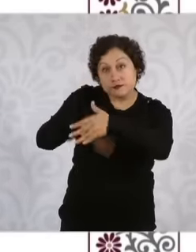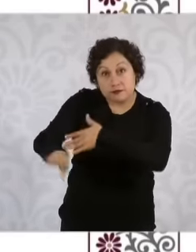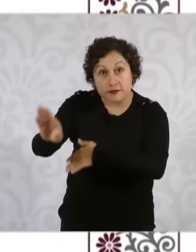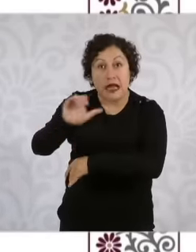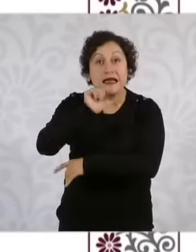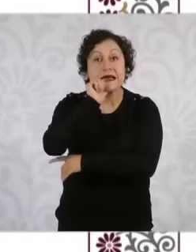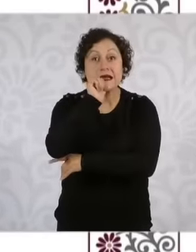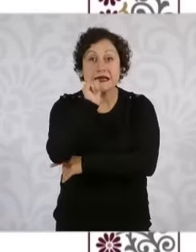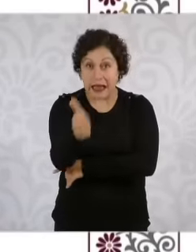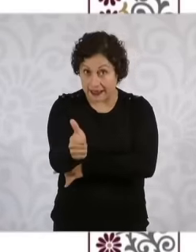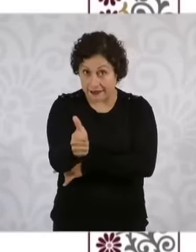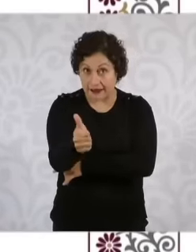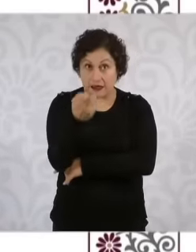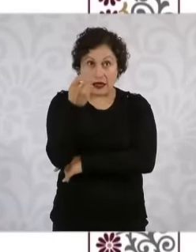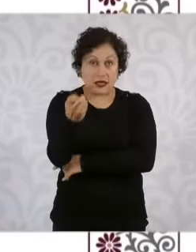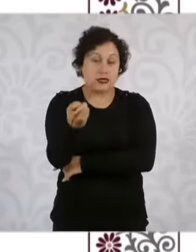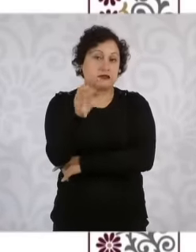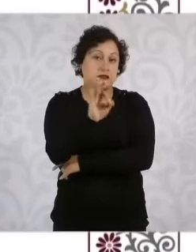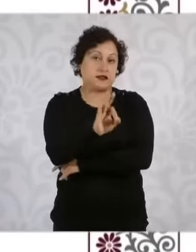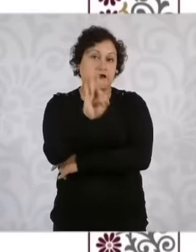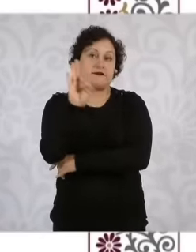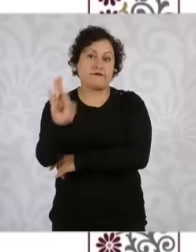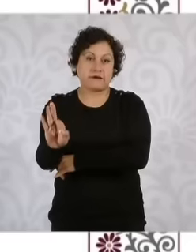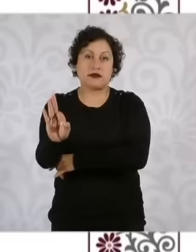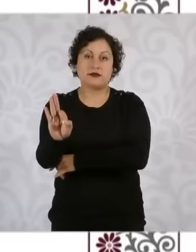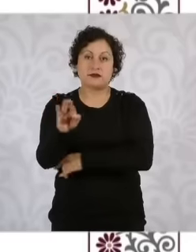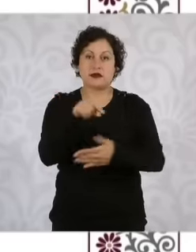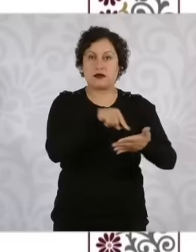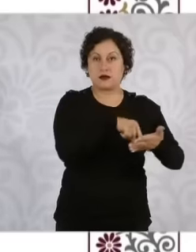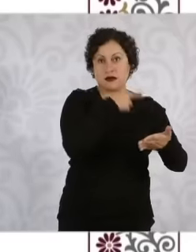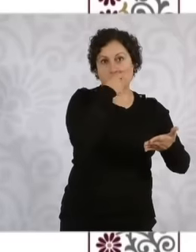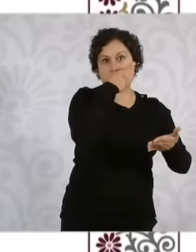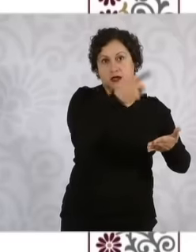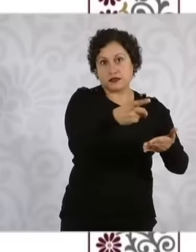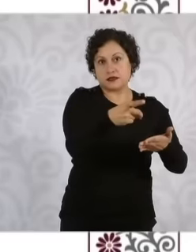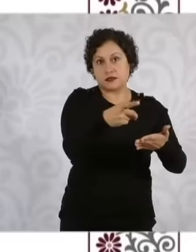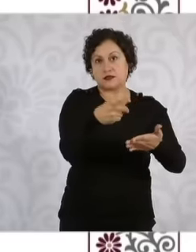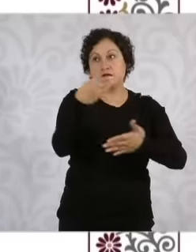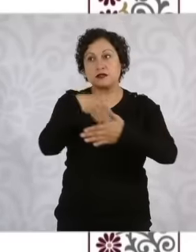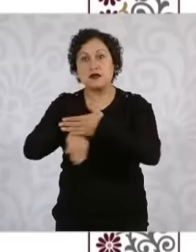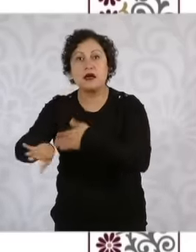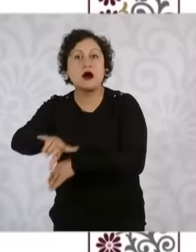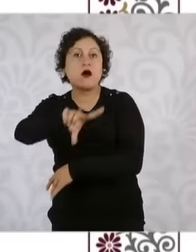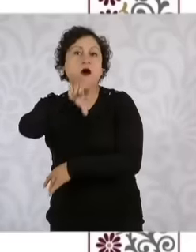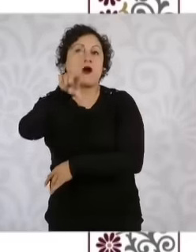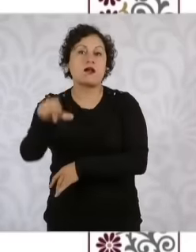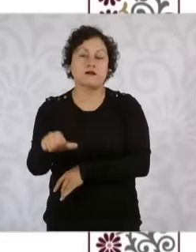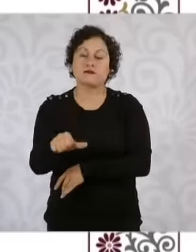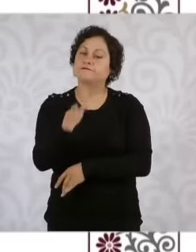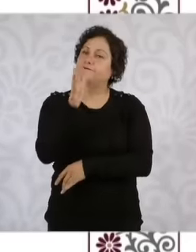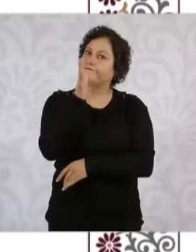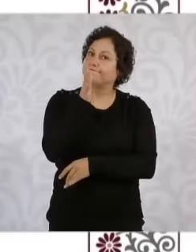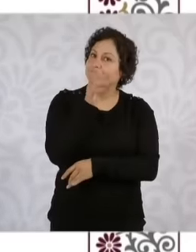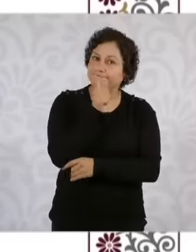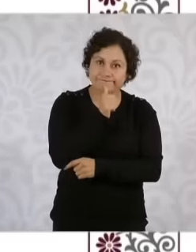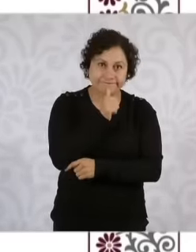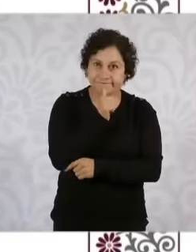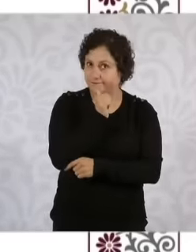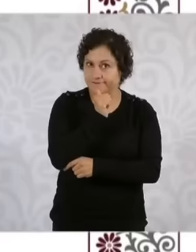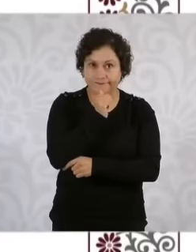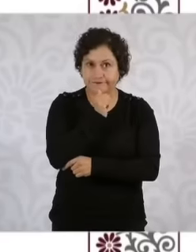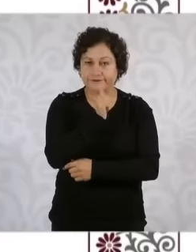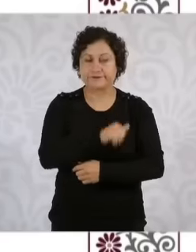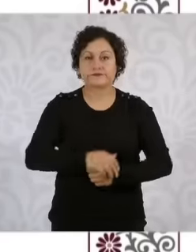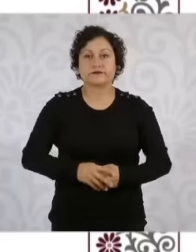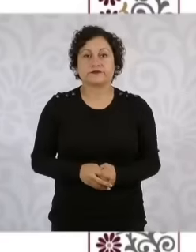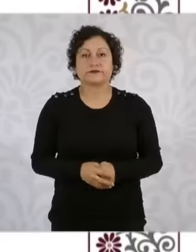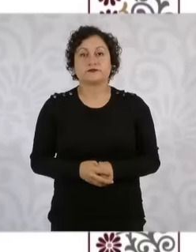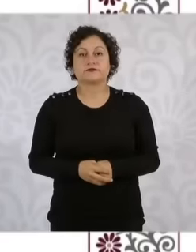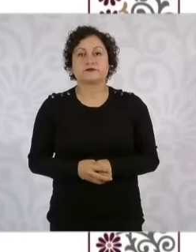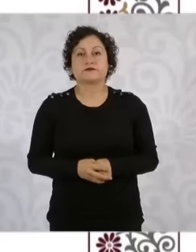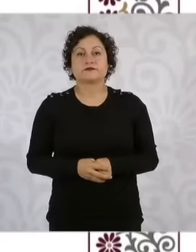at the end of the period provided for in the call, they will no longer be able to be carried out later. The Senate